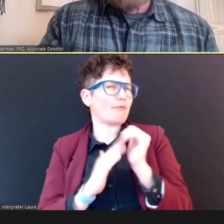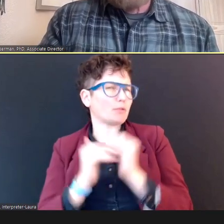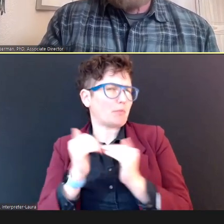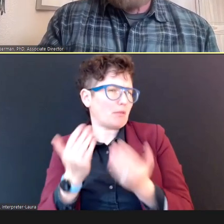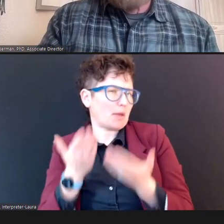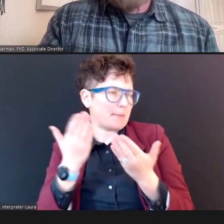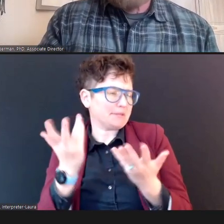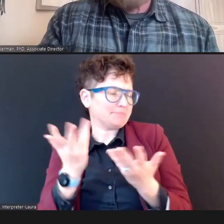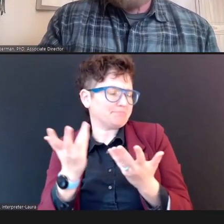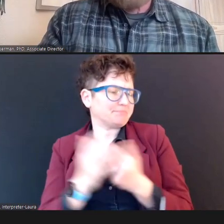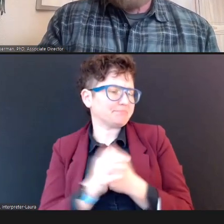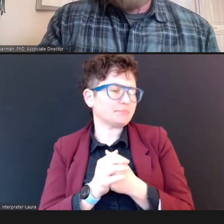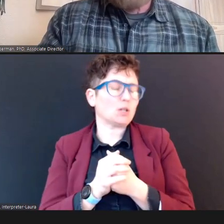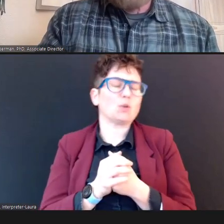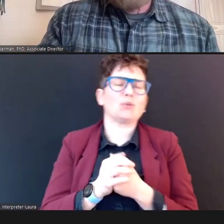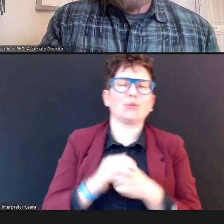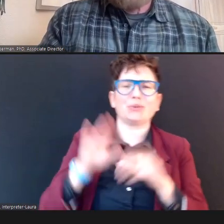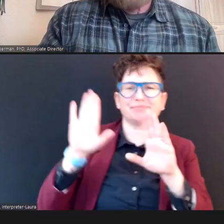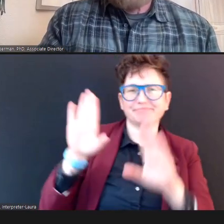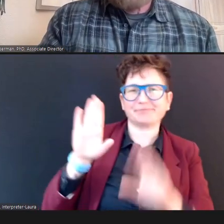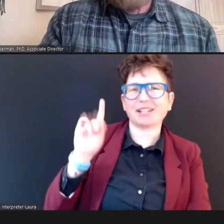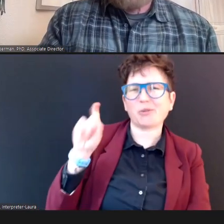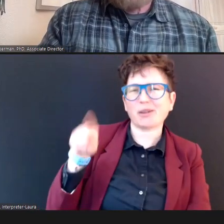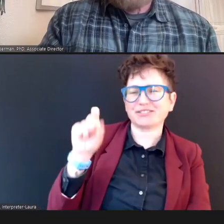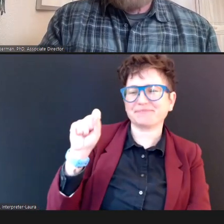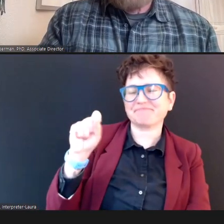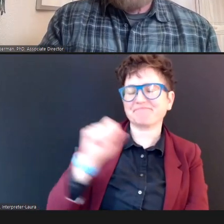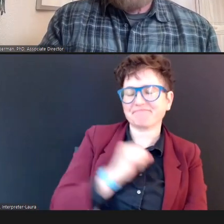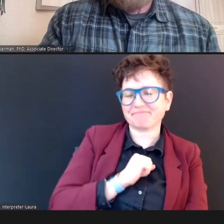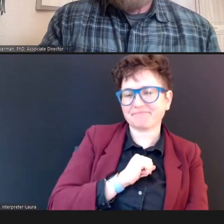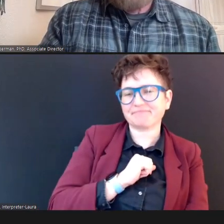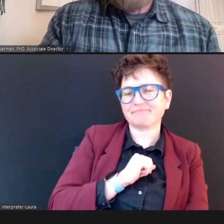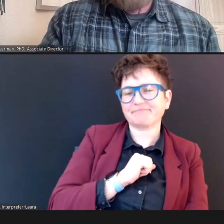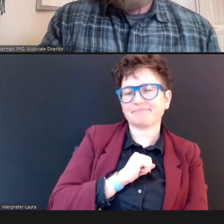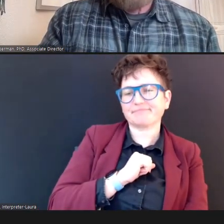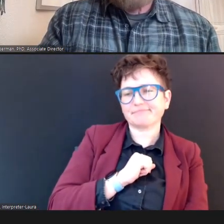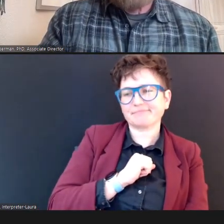Terry Foust, AuD, CCC-A/SLP: That's such a great question. I think, having a caregiver with whom the Child is really